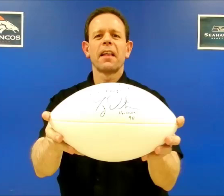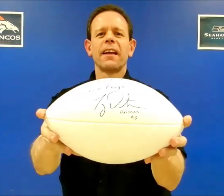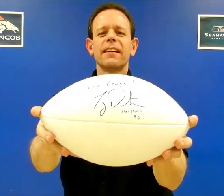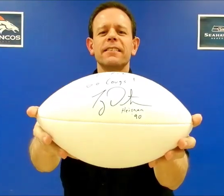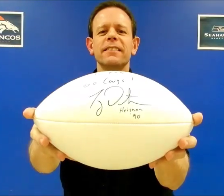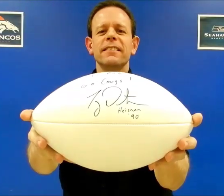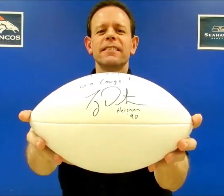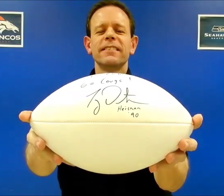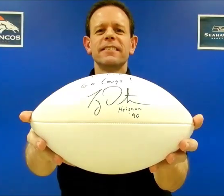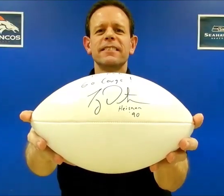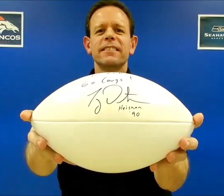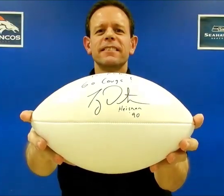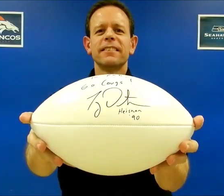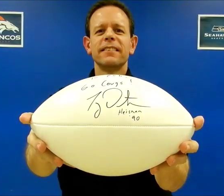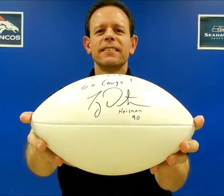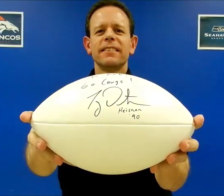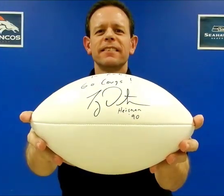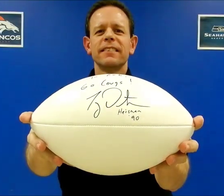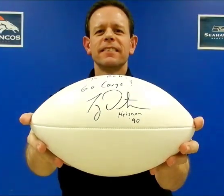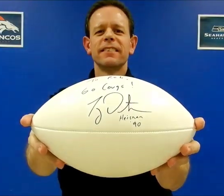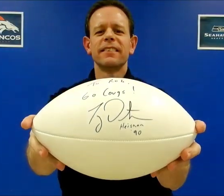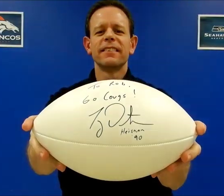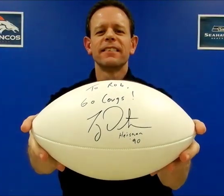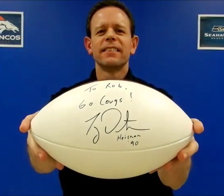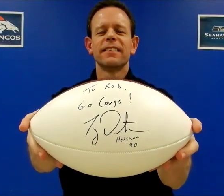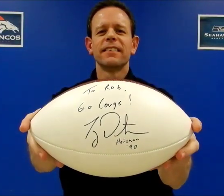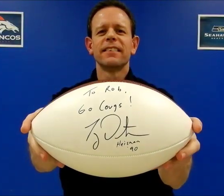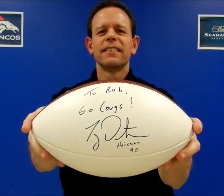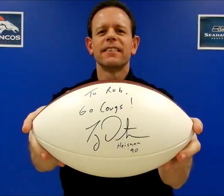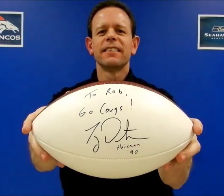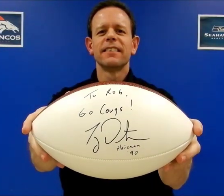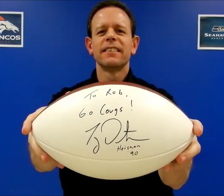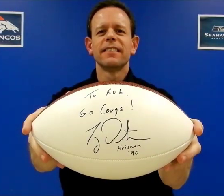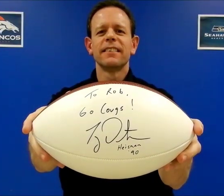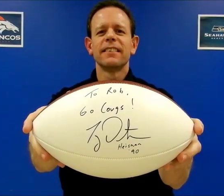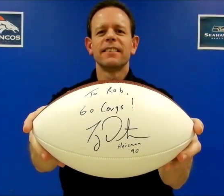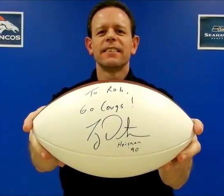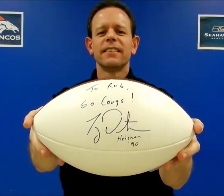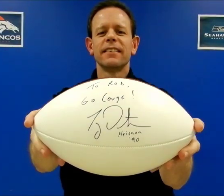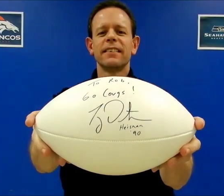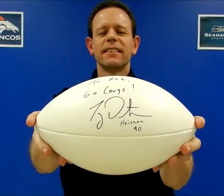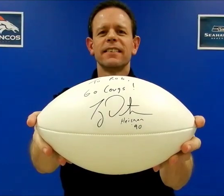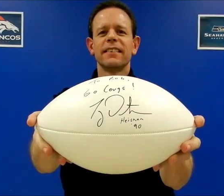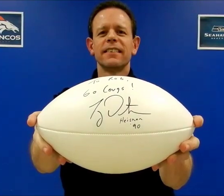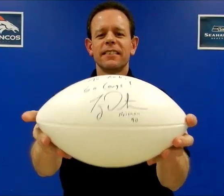the signs for the basic positions in football (so if you don't know the positions, you might be a little confused),